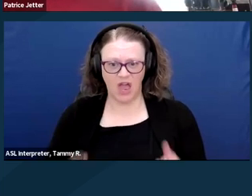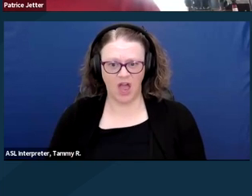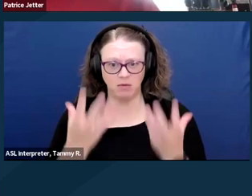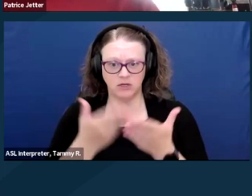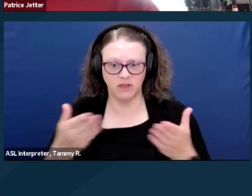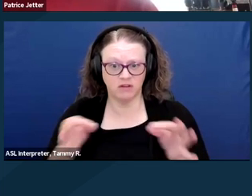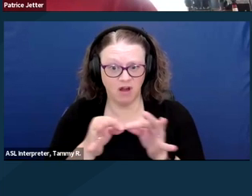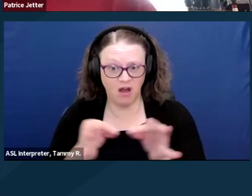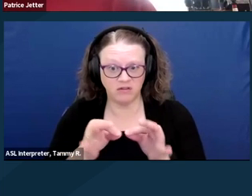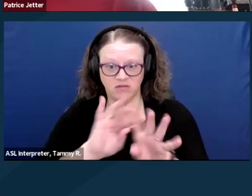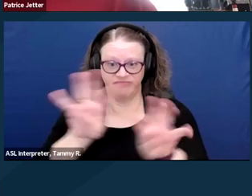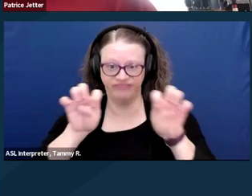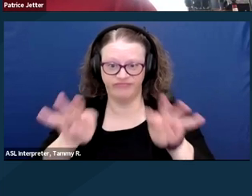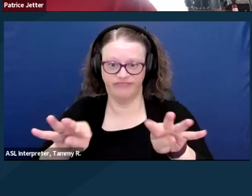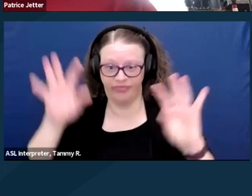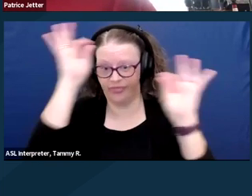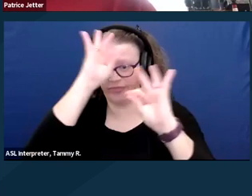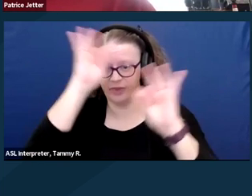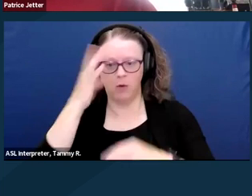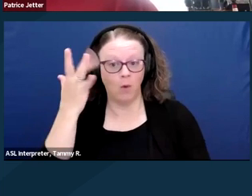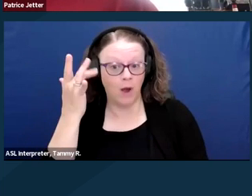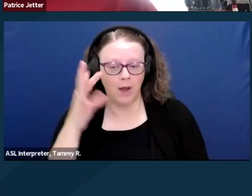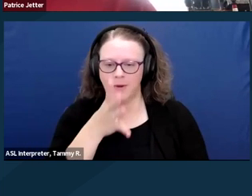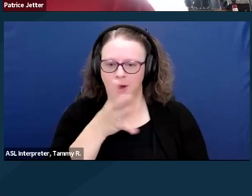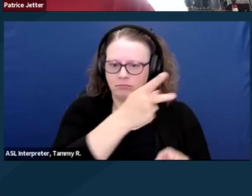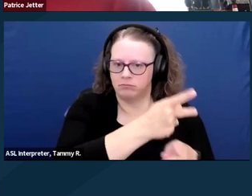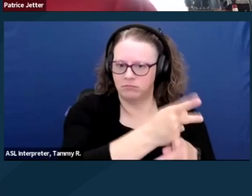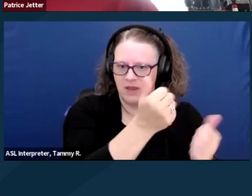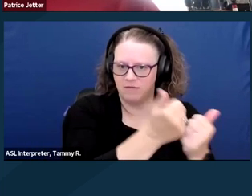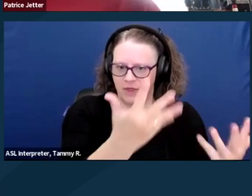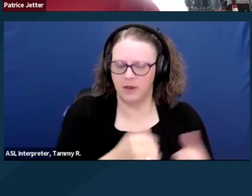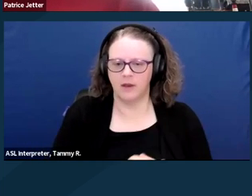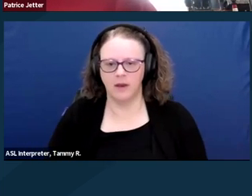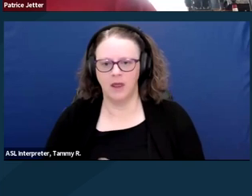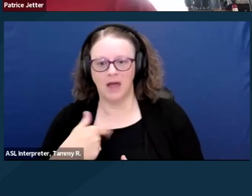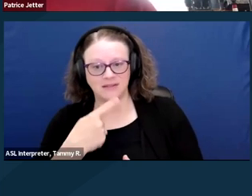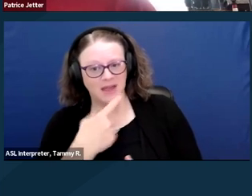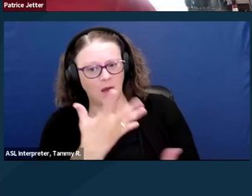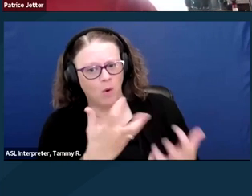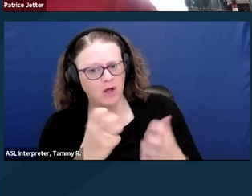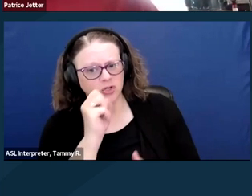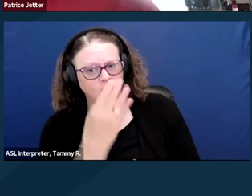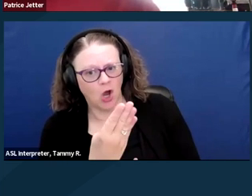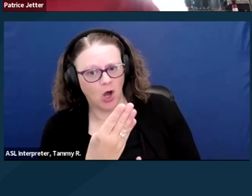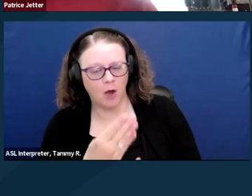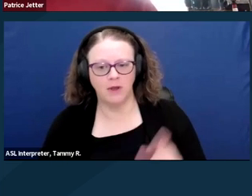I wanted to try to get a job, and she said, "No, if I go to work, they'll reduce my check,